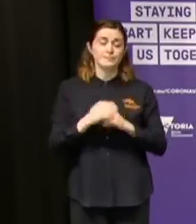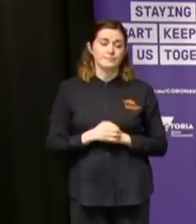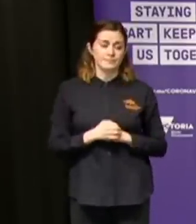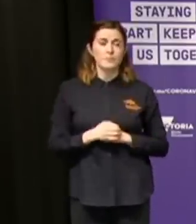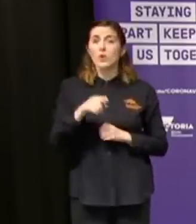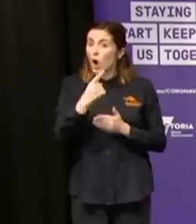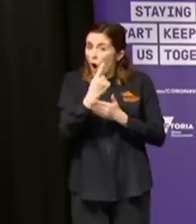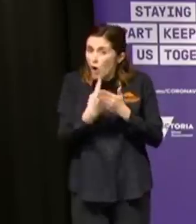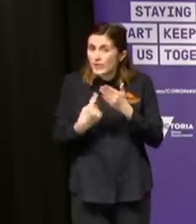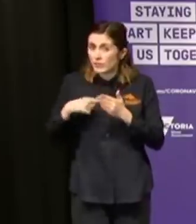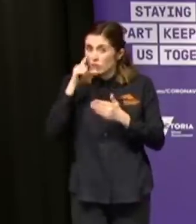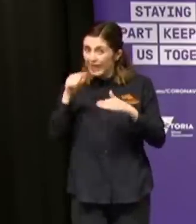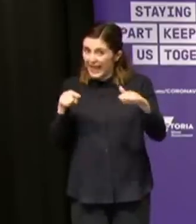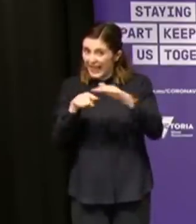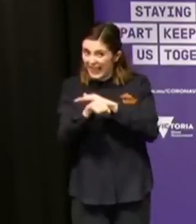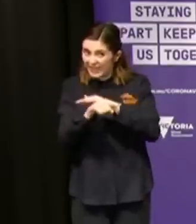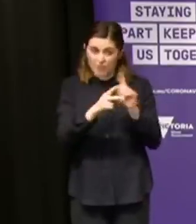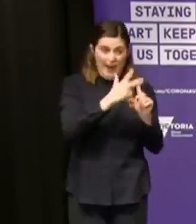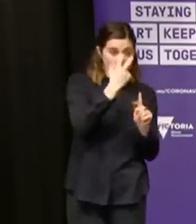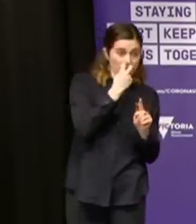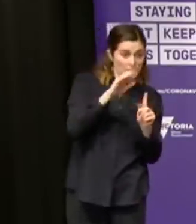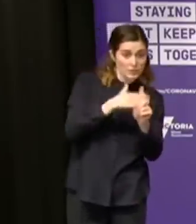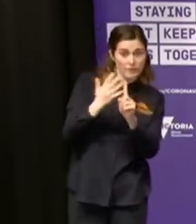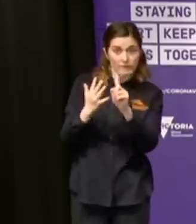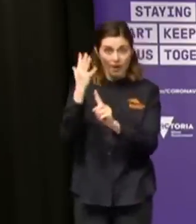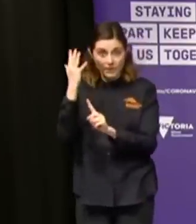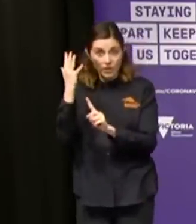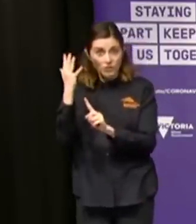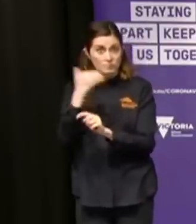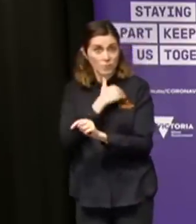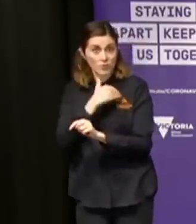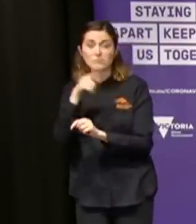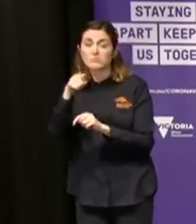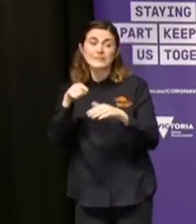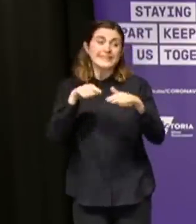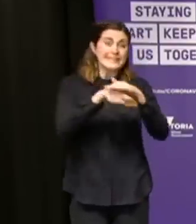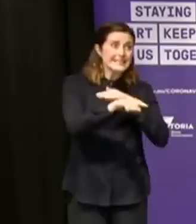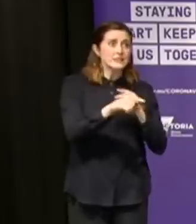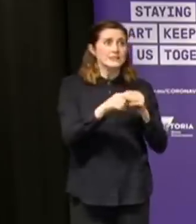is to get care, to give care or to go to and from work, or be at work.